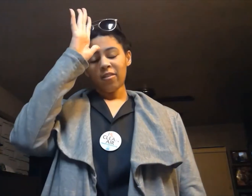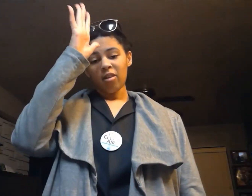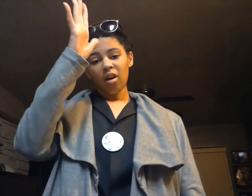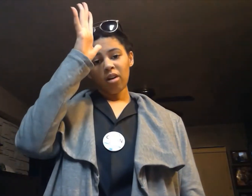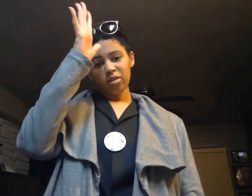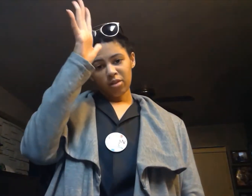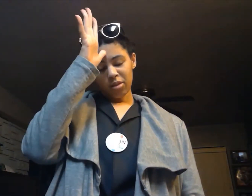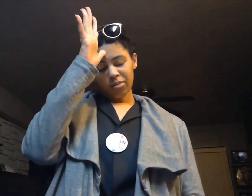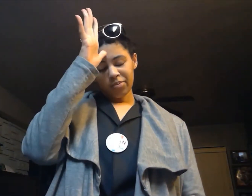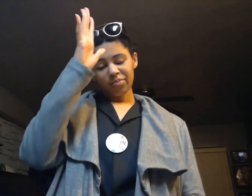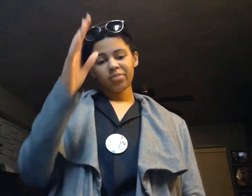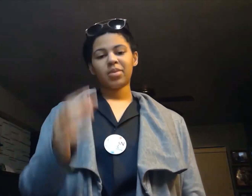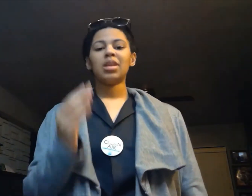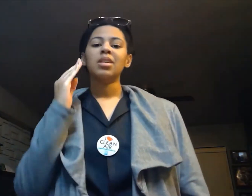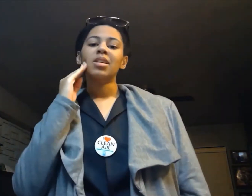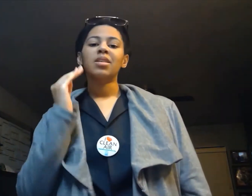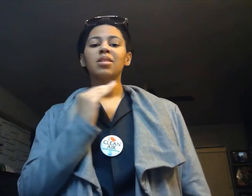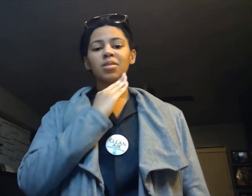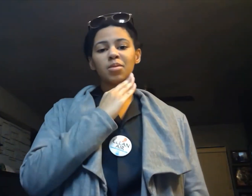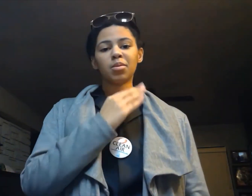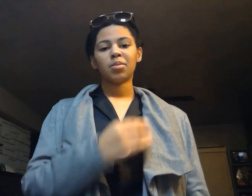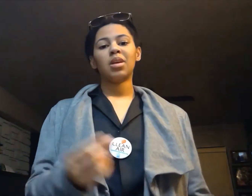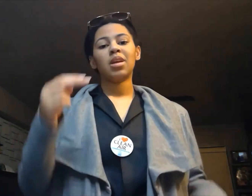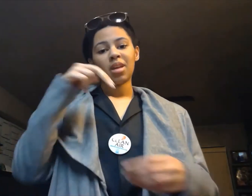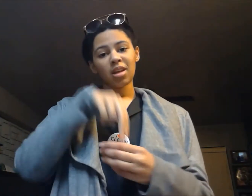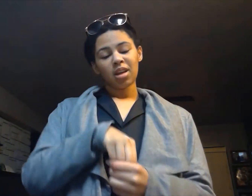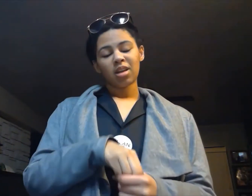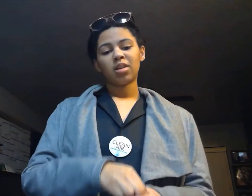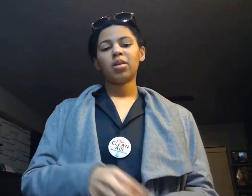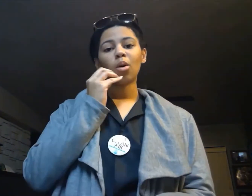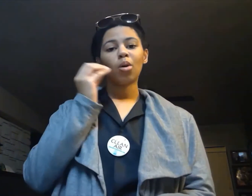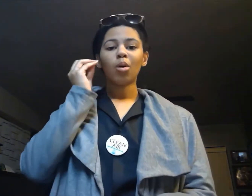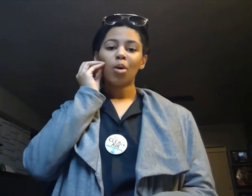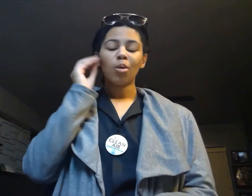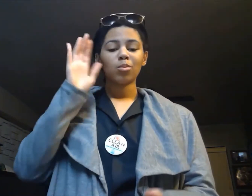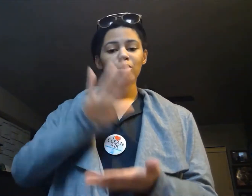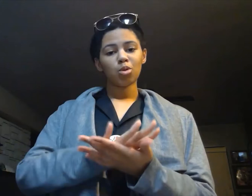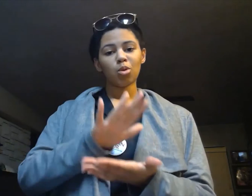My father, a single parent, in homeschool